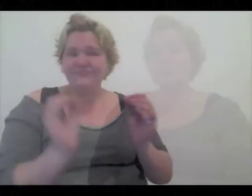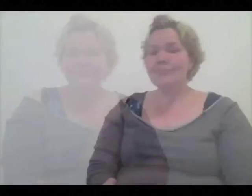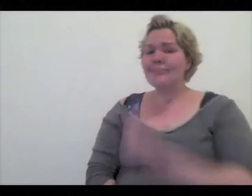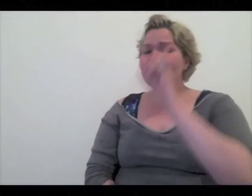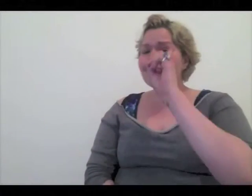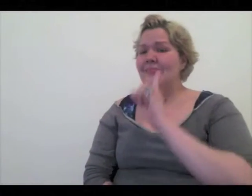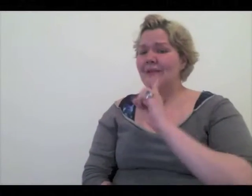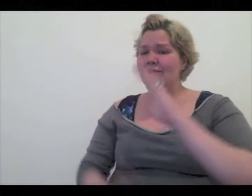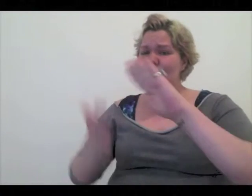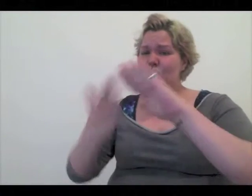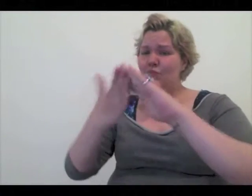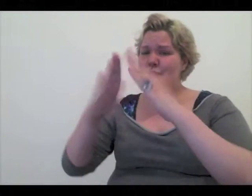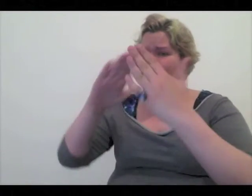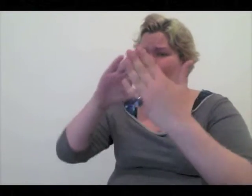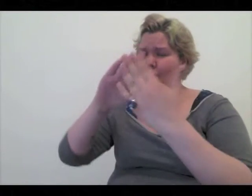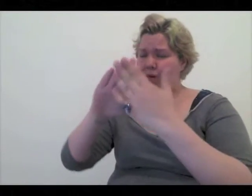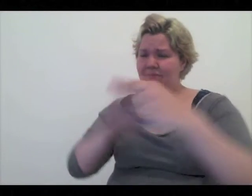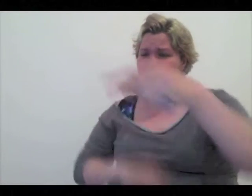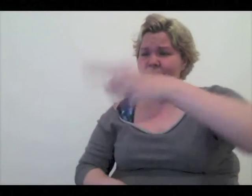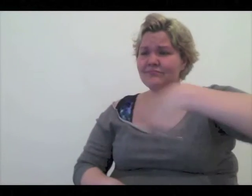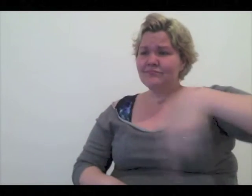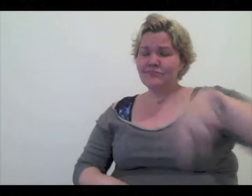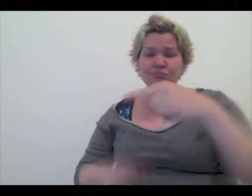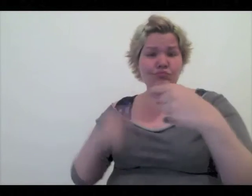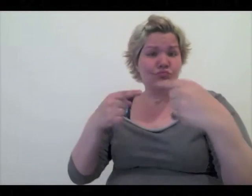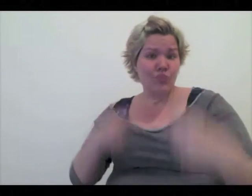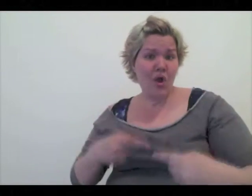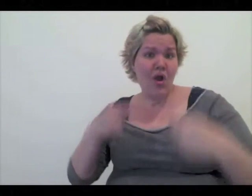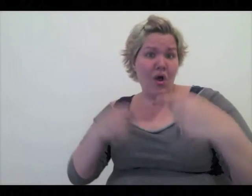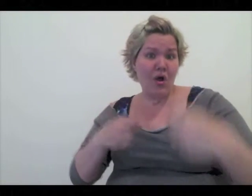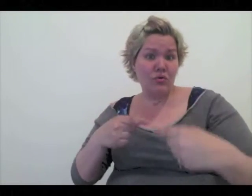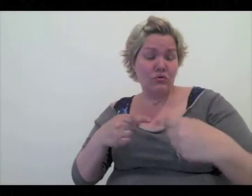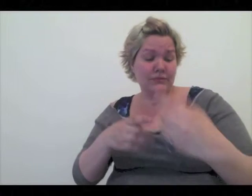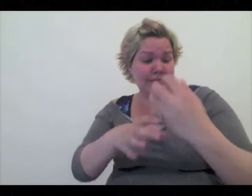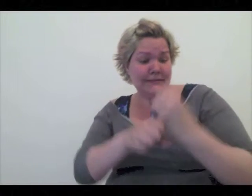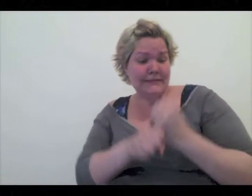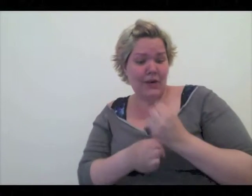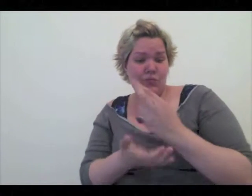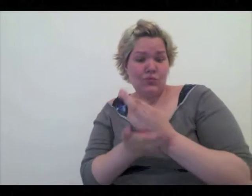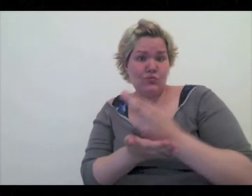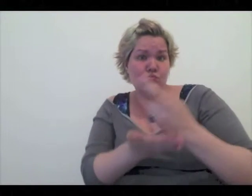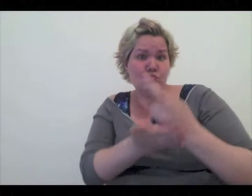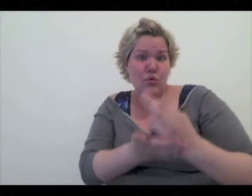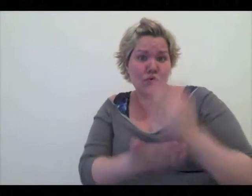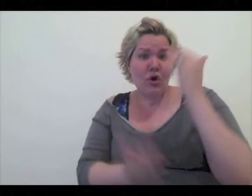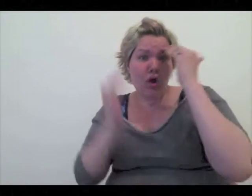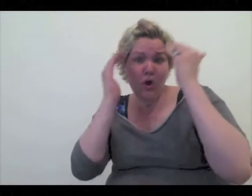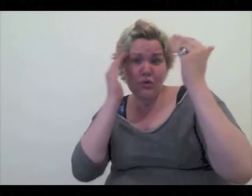For the Deaf community, they struggle to gain the resources and knowledge